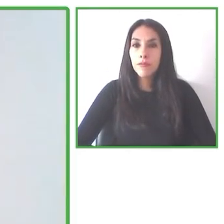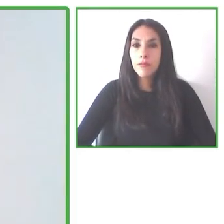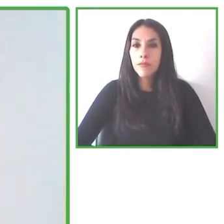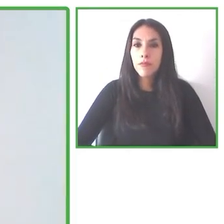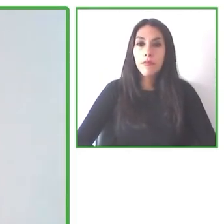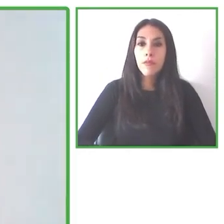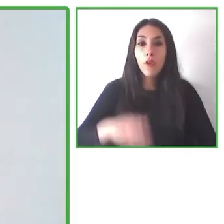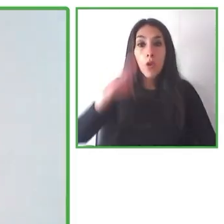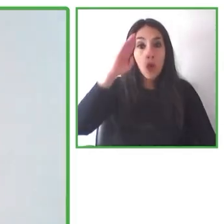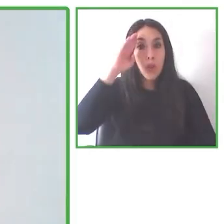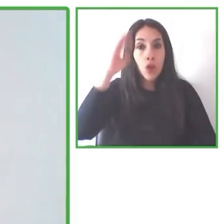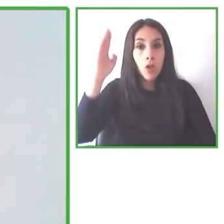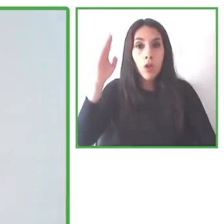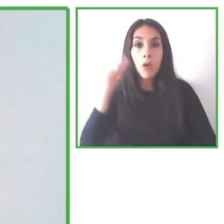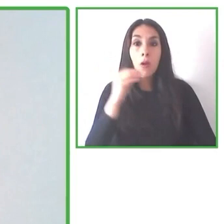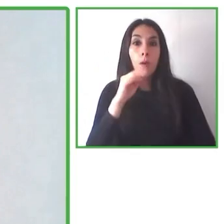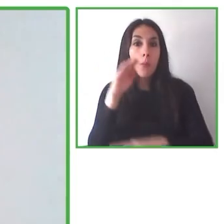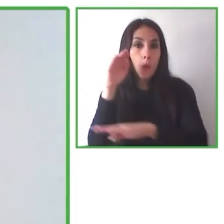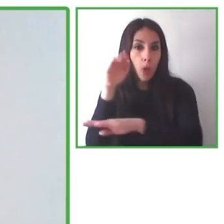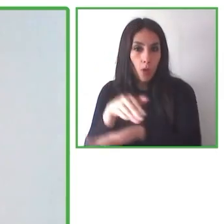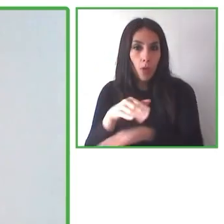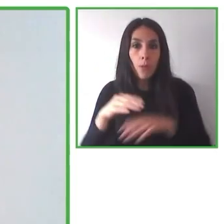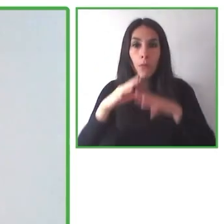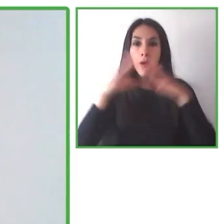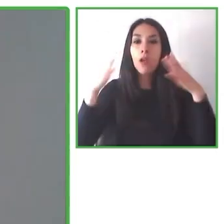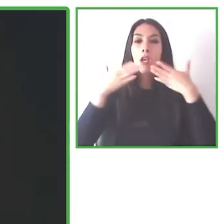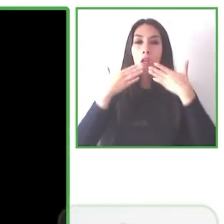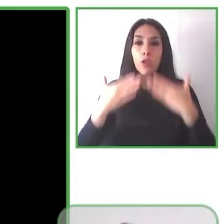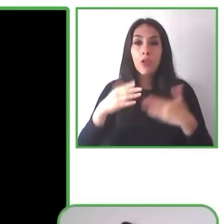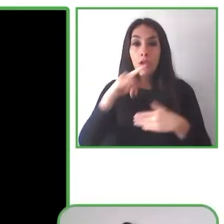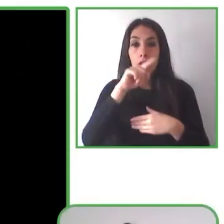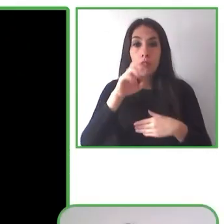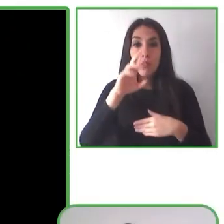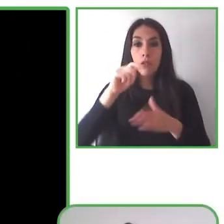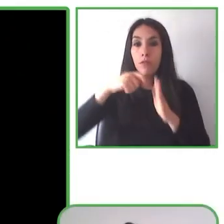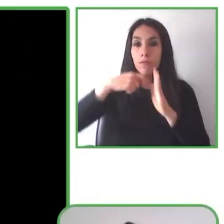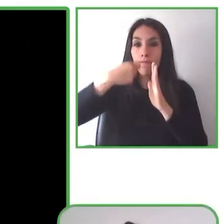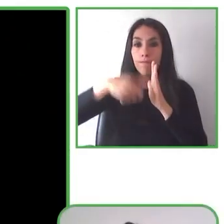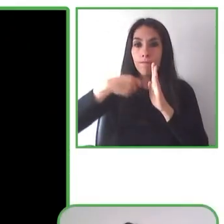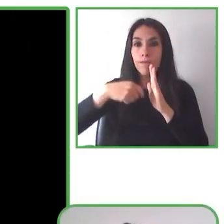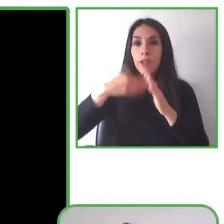Good afternoon. Thank you Jesús for that introduction. I am Andrés Villagrán.